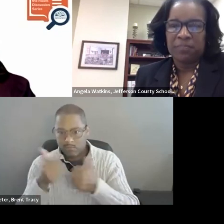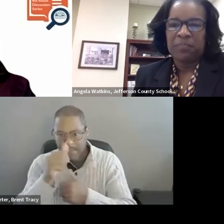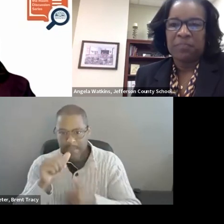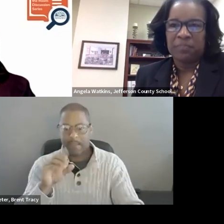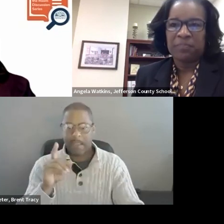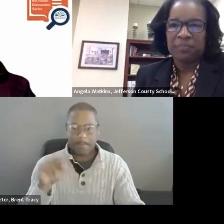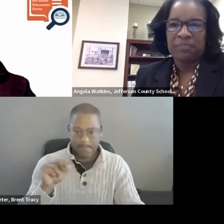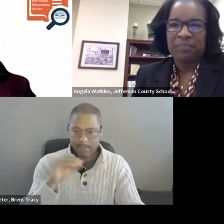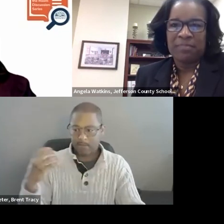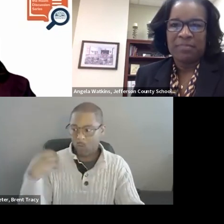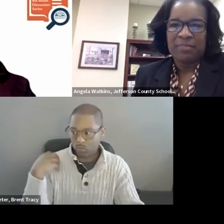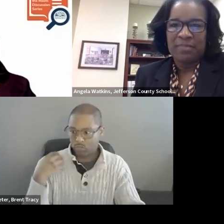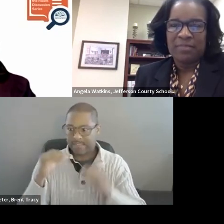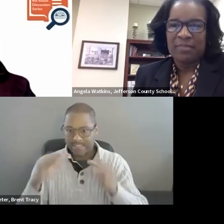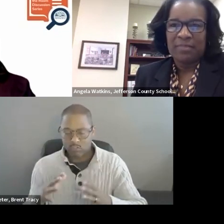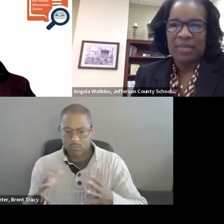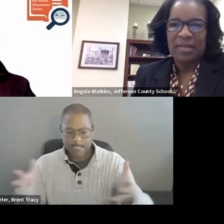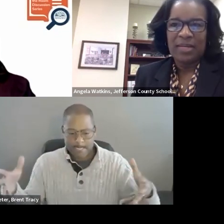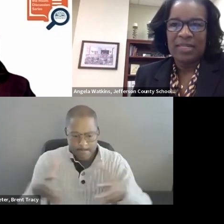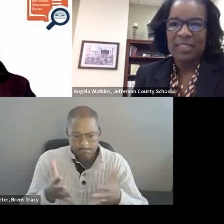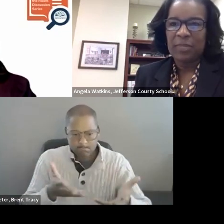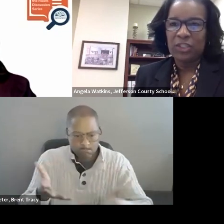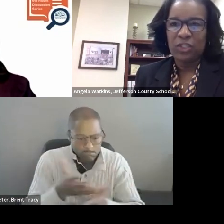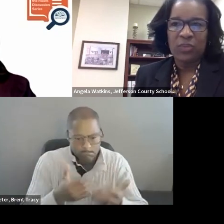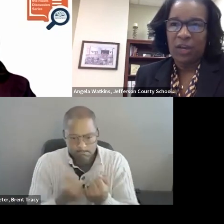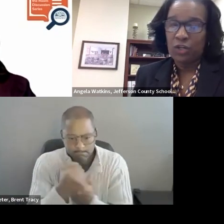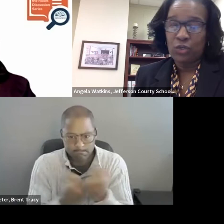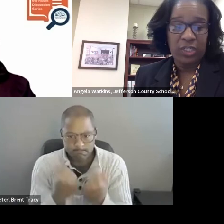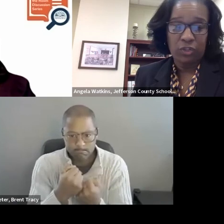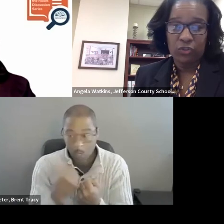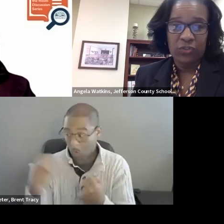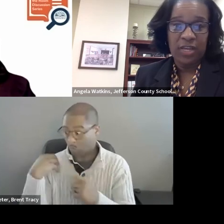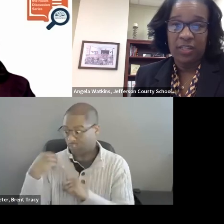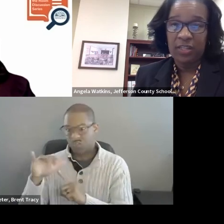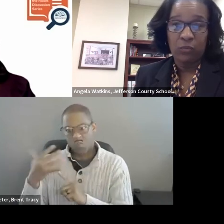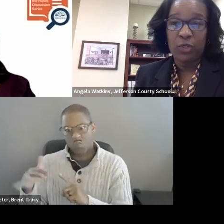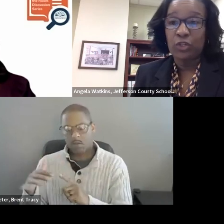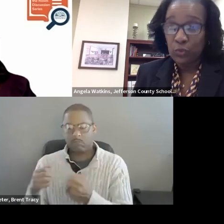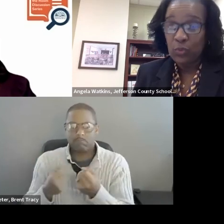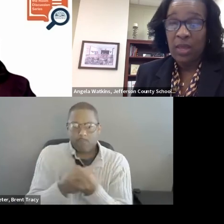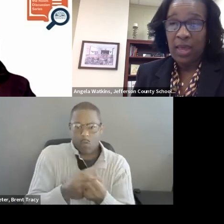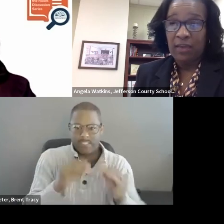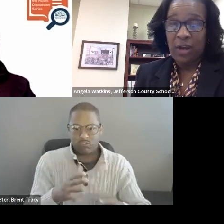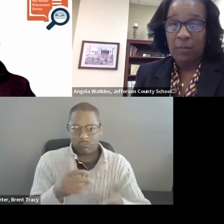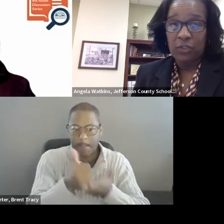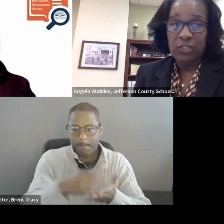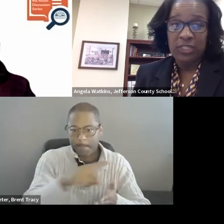ANGELA WATKINS, Ph.D.: Especially with our new teachers that we do have the opportunity